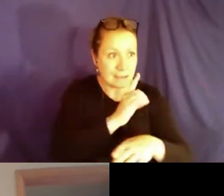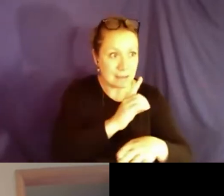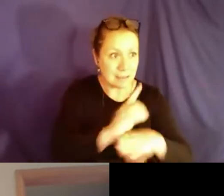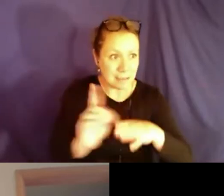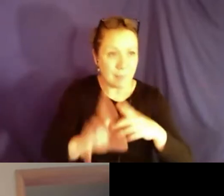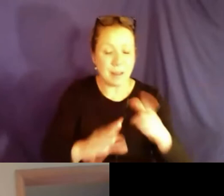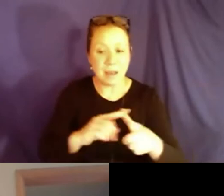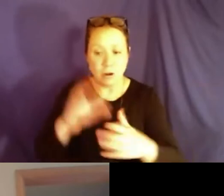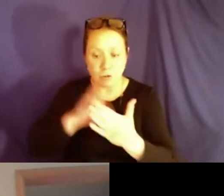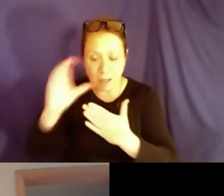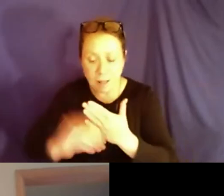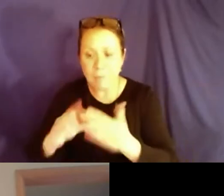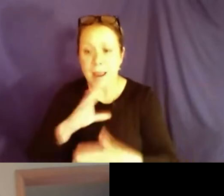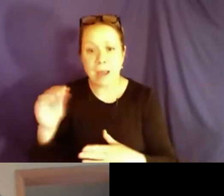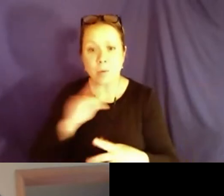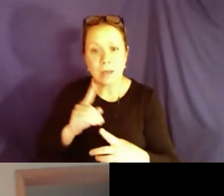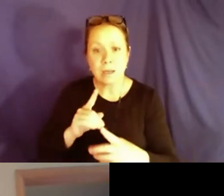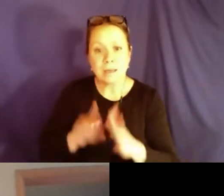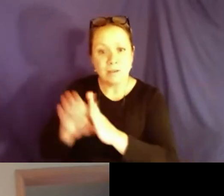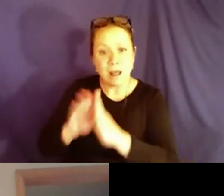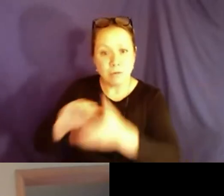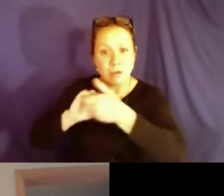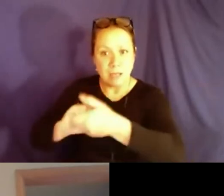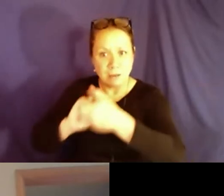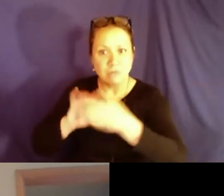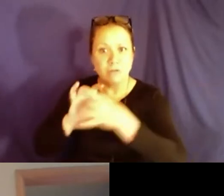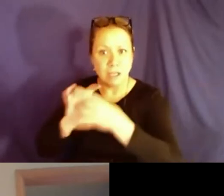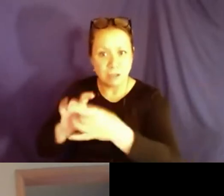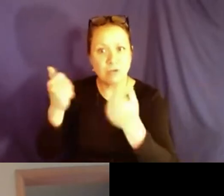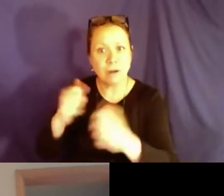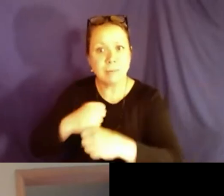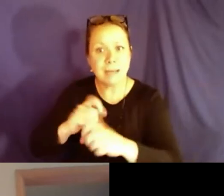collision